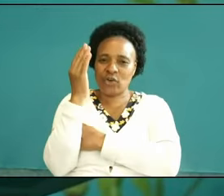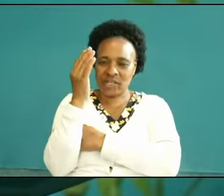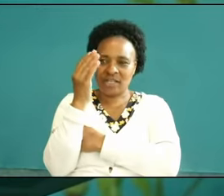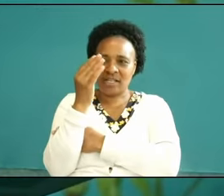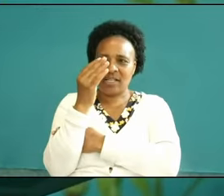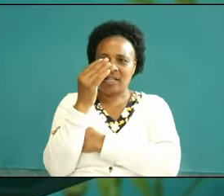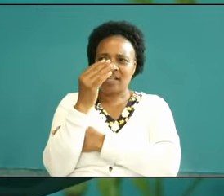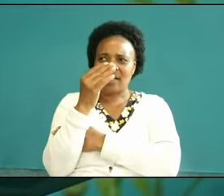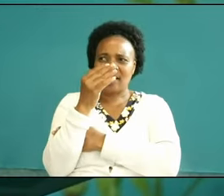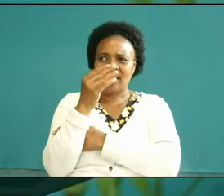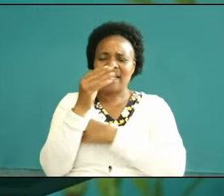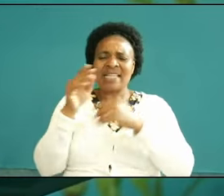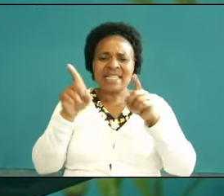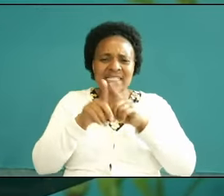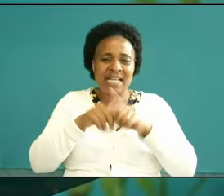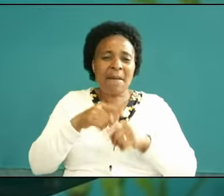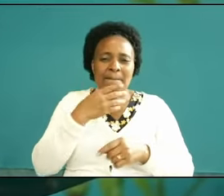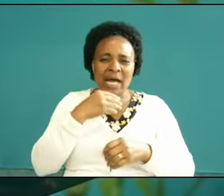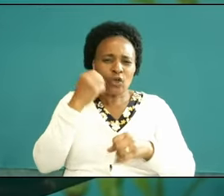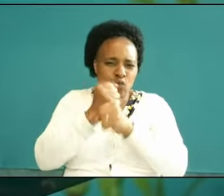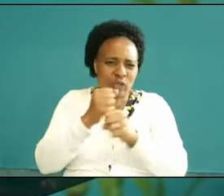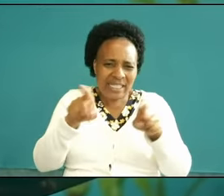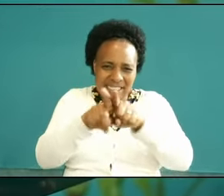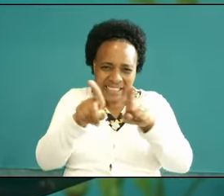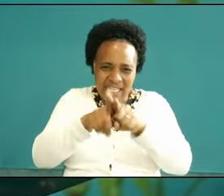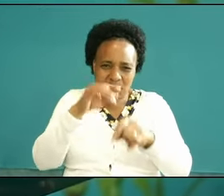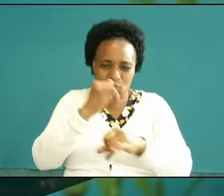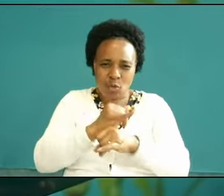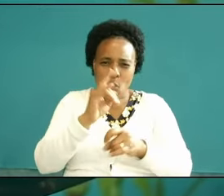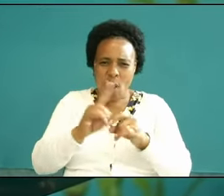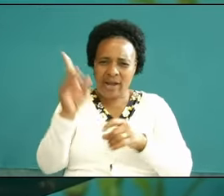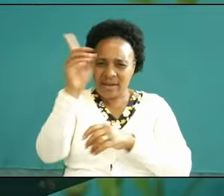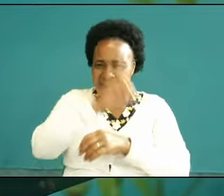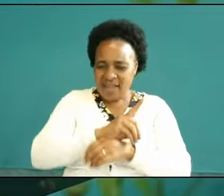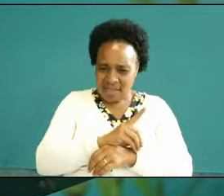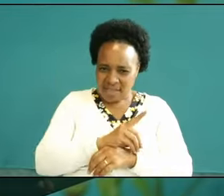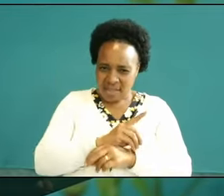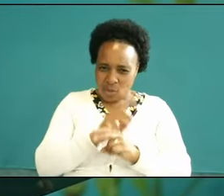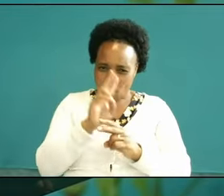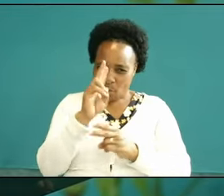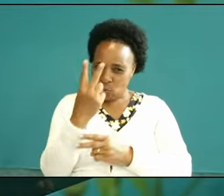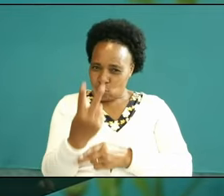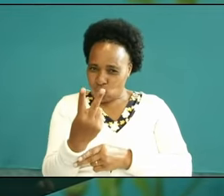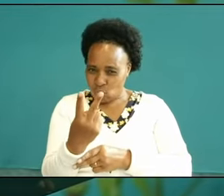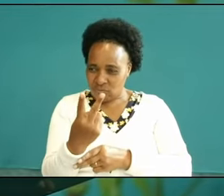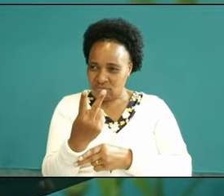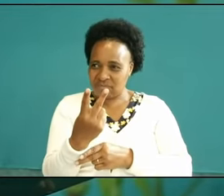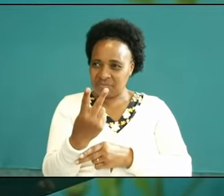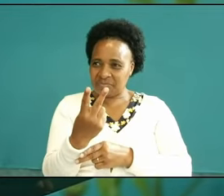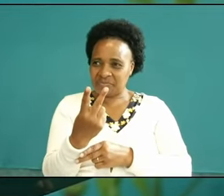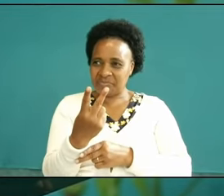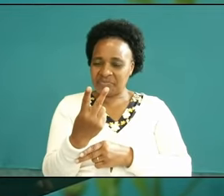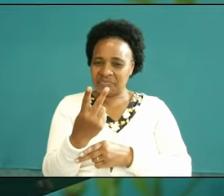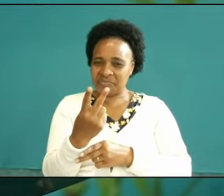and and and as they were doing their job one day they were besed are you with me in that story and